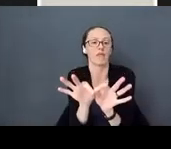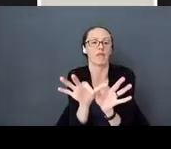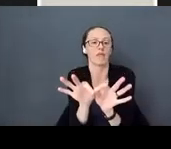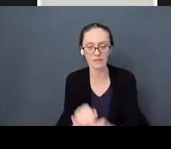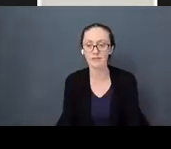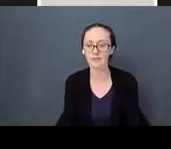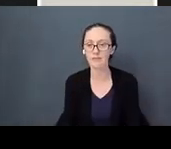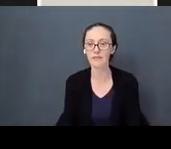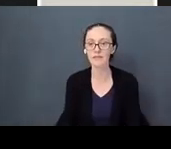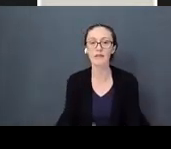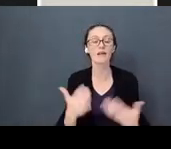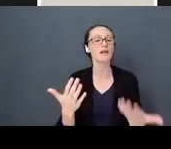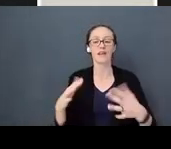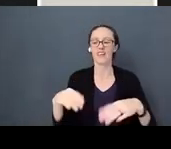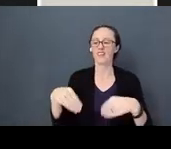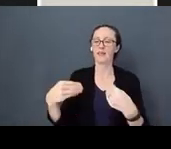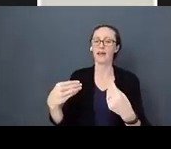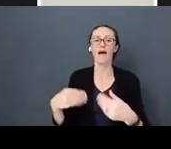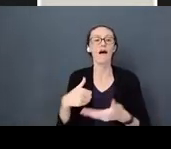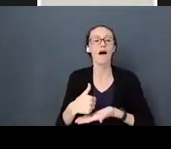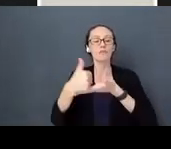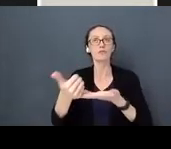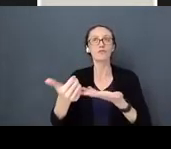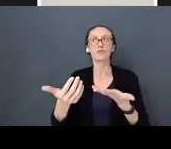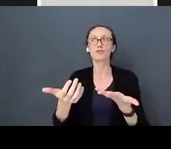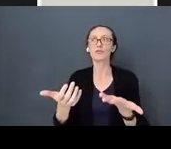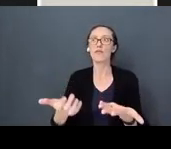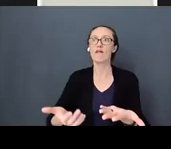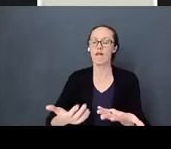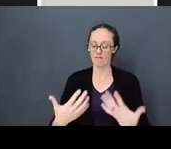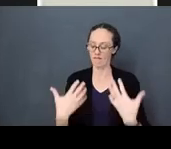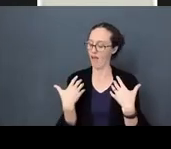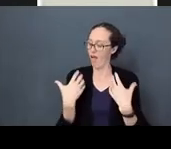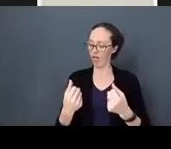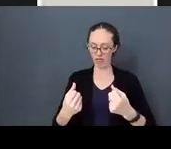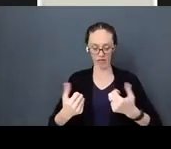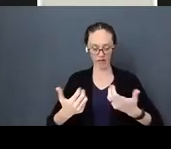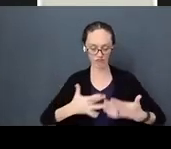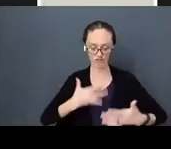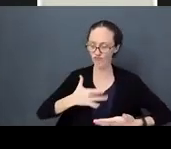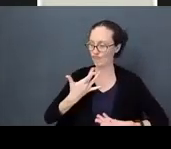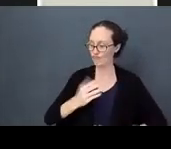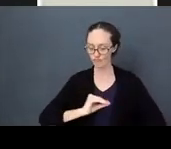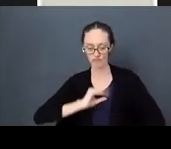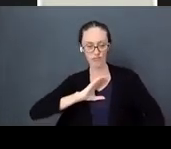It helps to create that healthy sense of self-esteem and self-worth. I think we have been